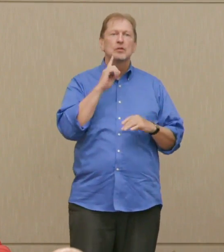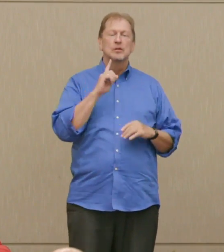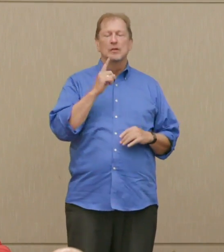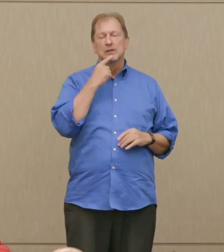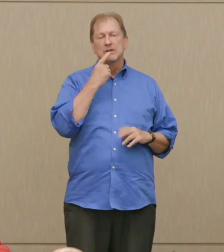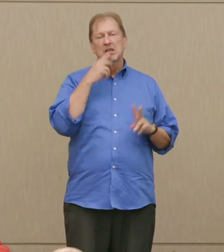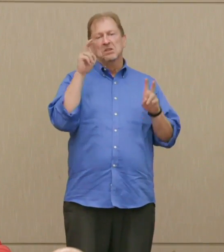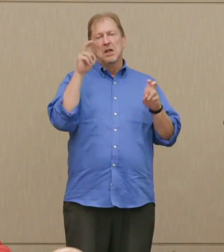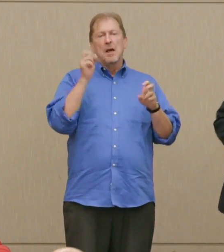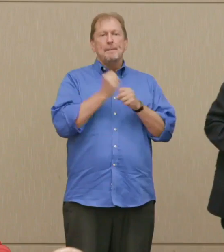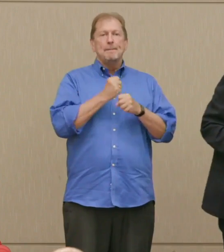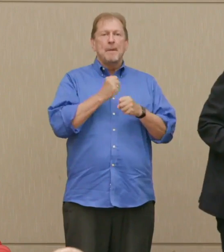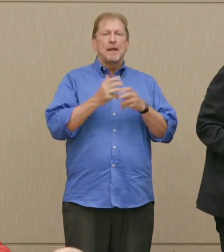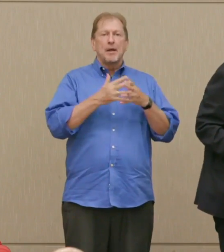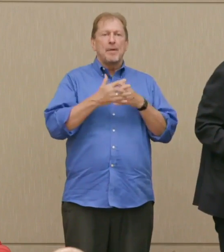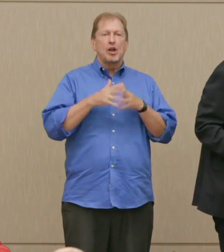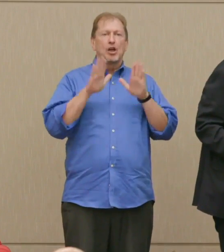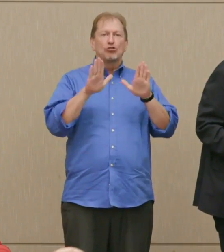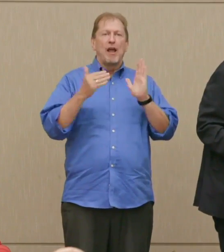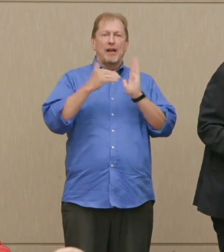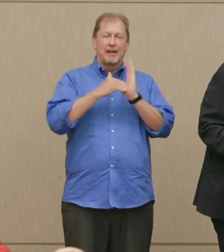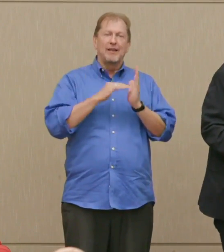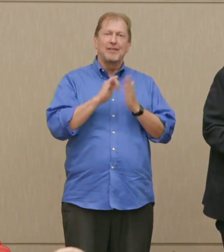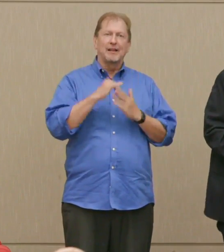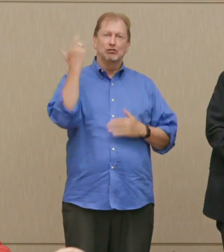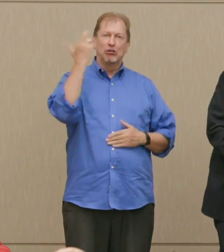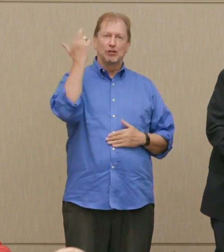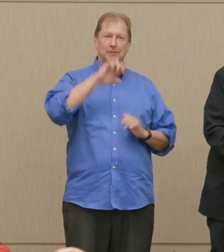up in the heavens. Dr. Poser: Okay.